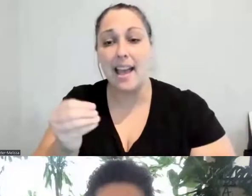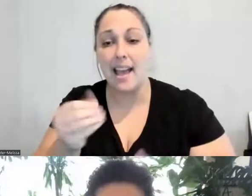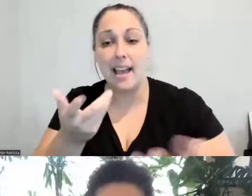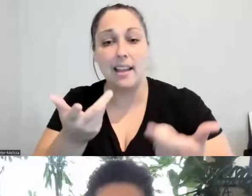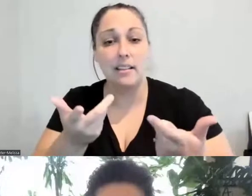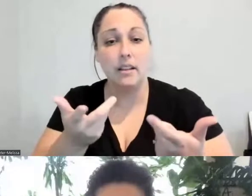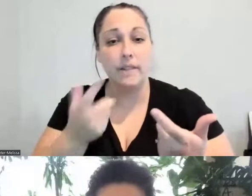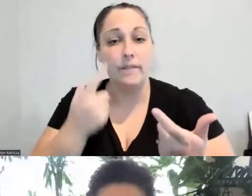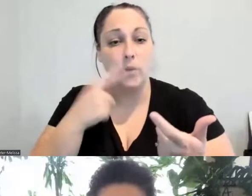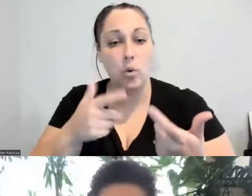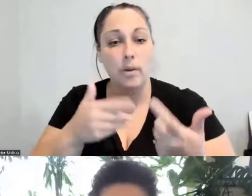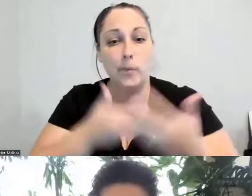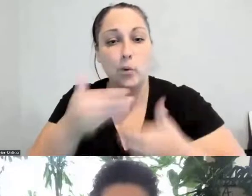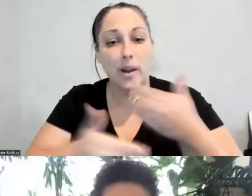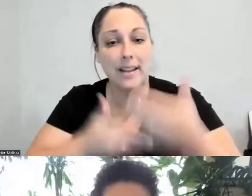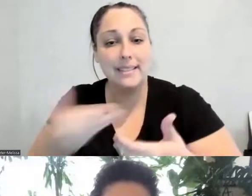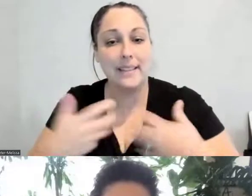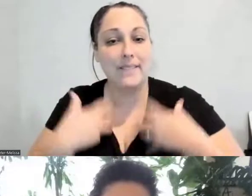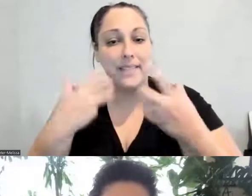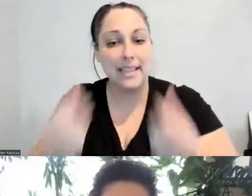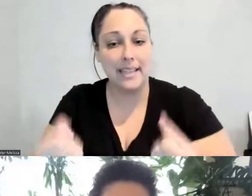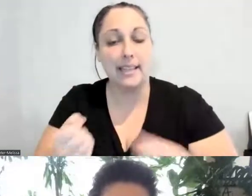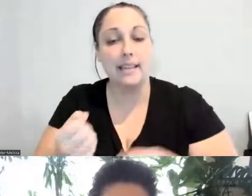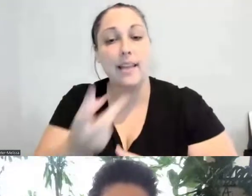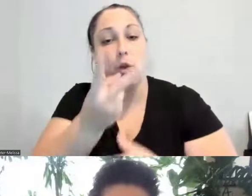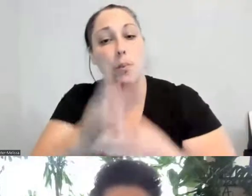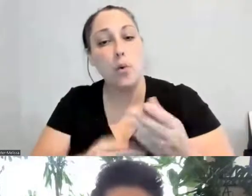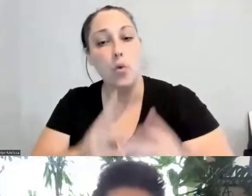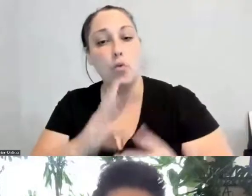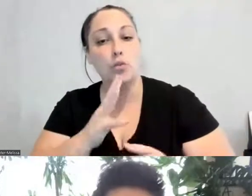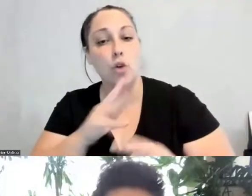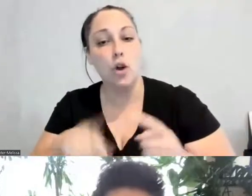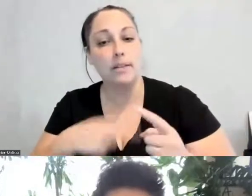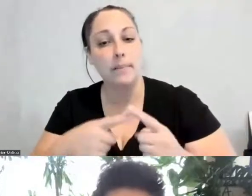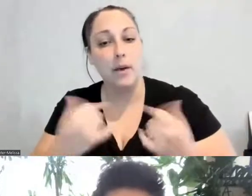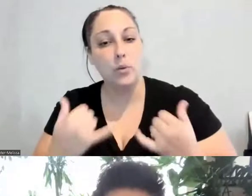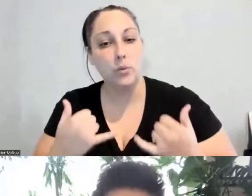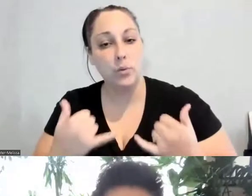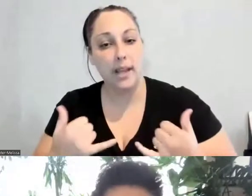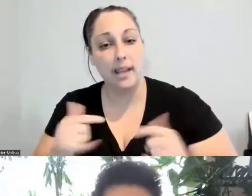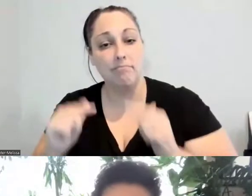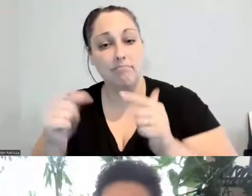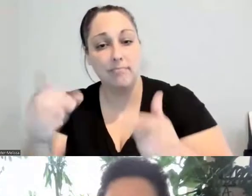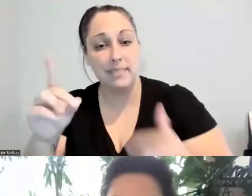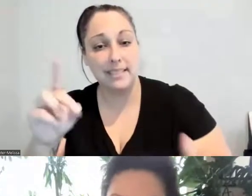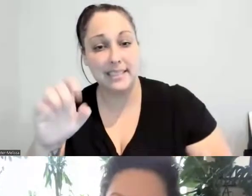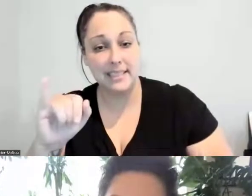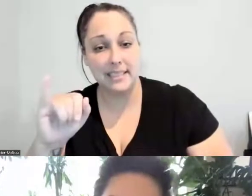And so I'd like to turn it over to you, Denisa, to kind of take a first crack at that question. Yeah.